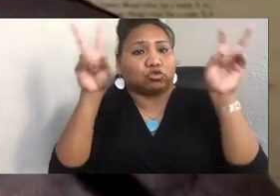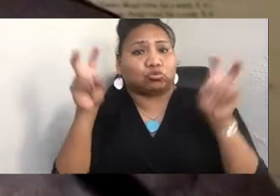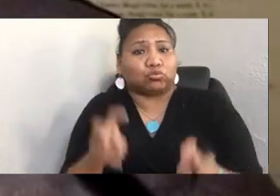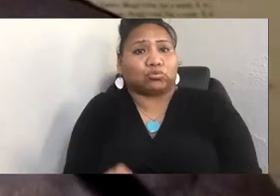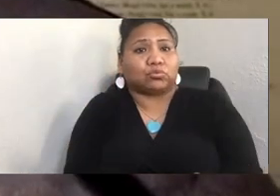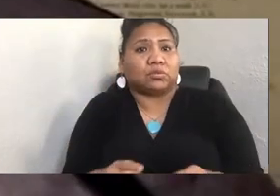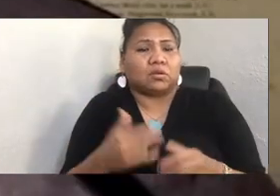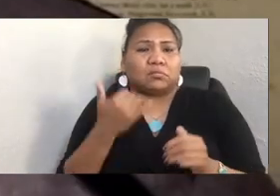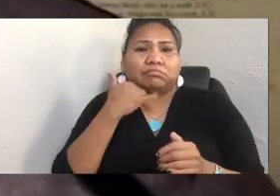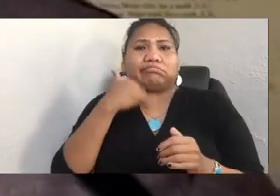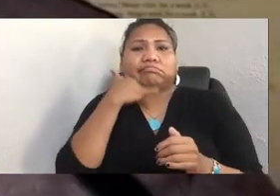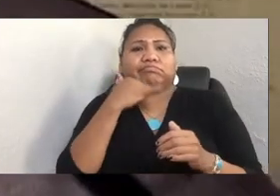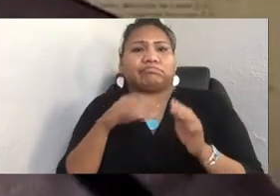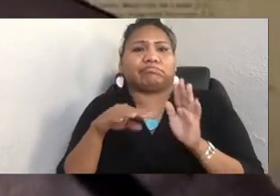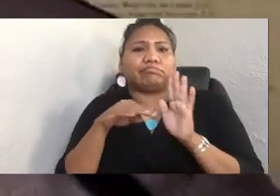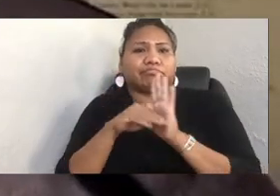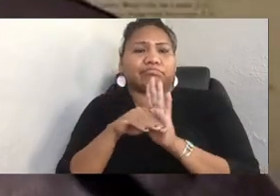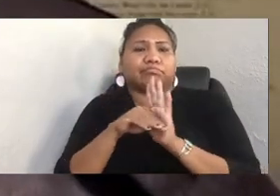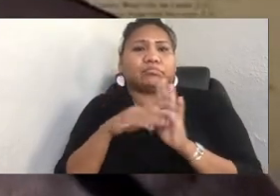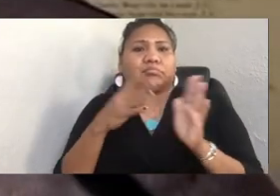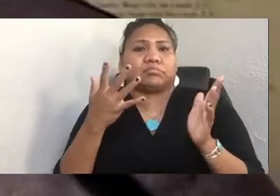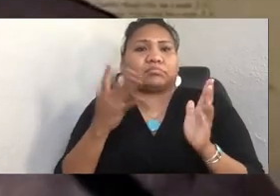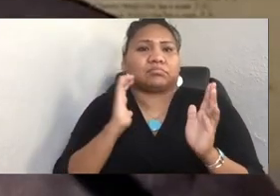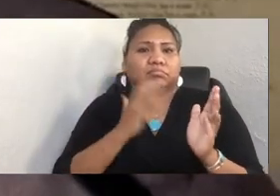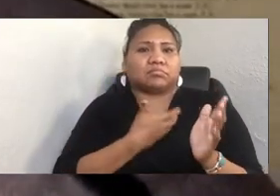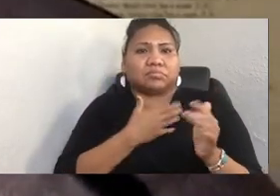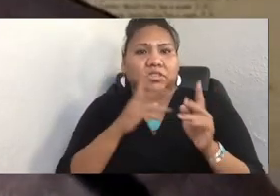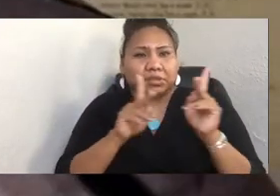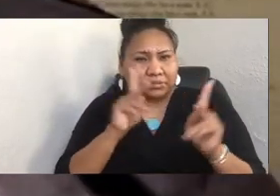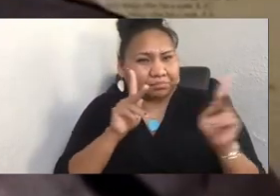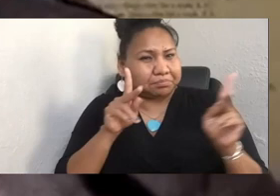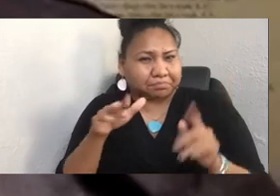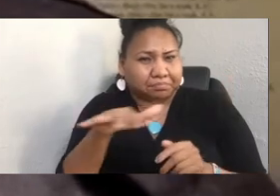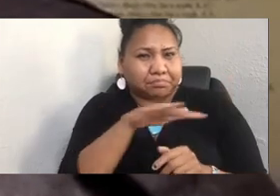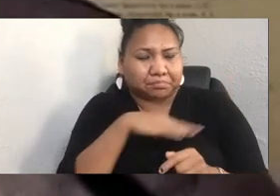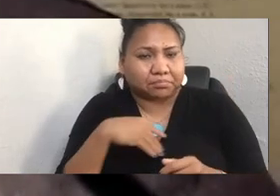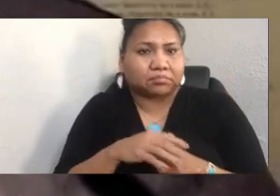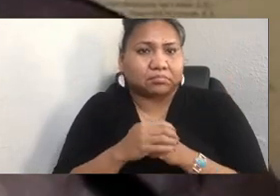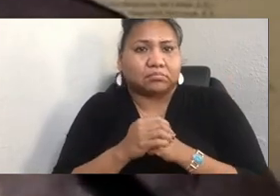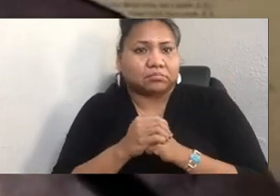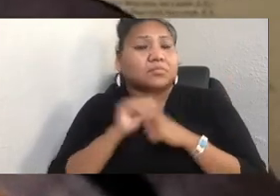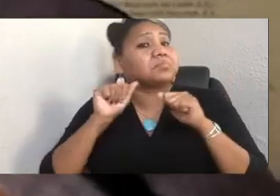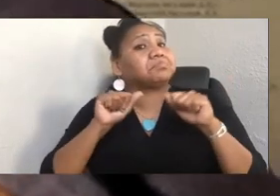And that covers a lot, just being able to see Native people. You're slowly seeing more of that.